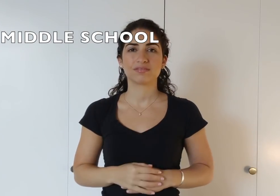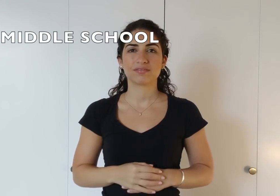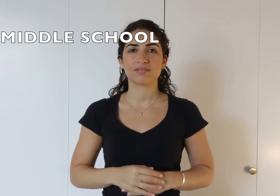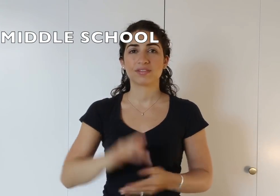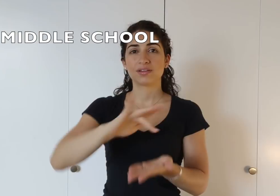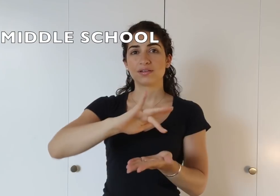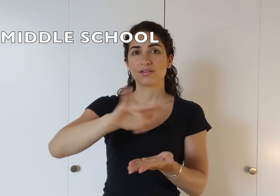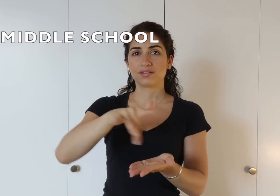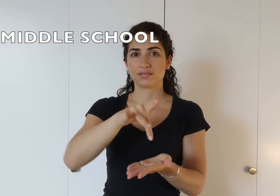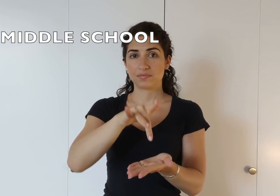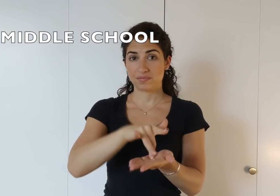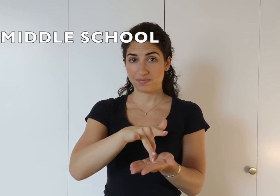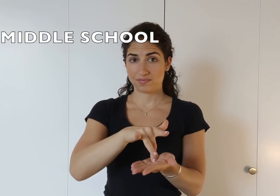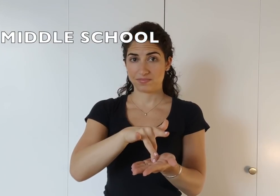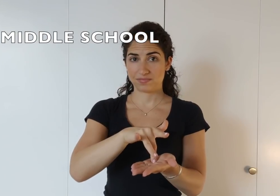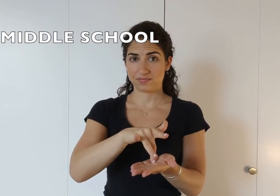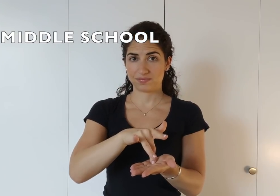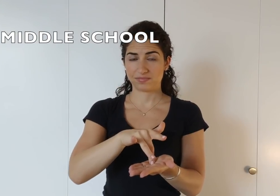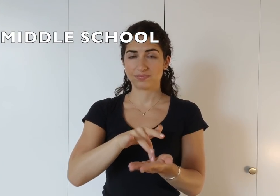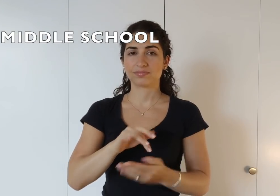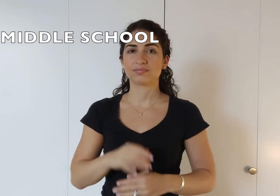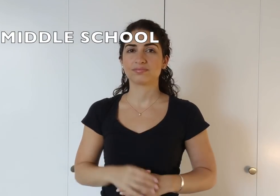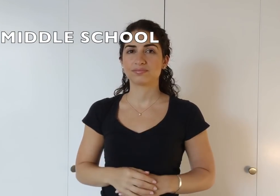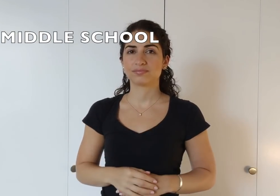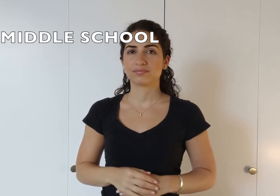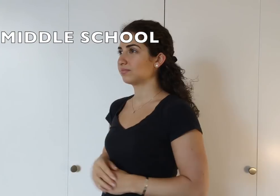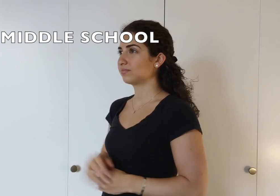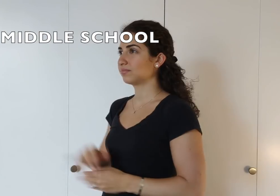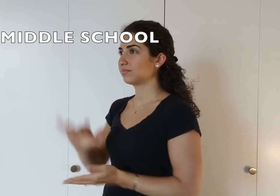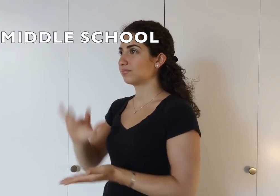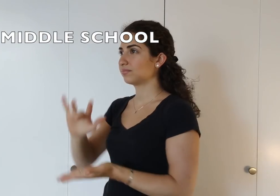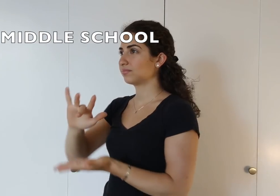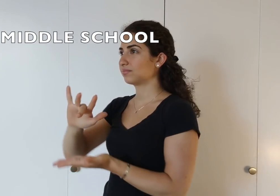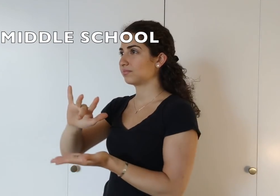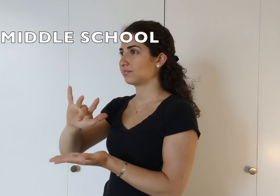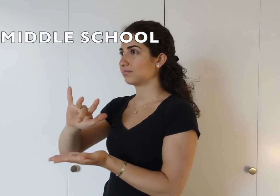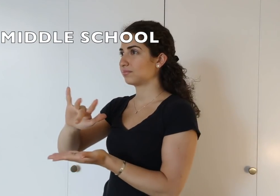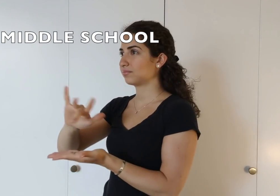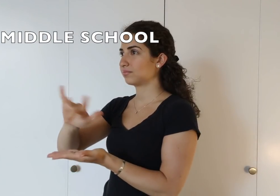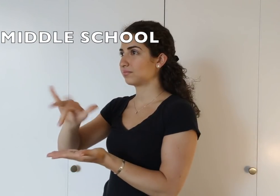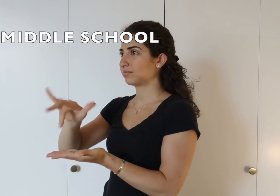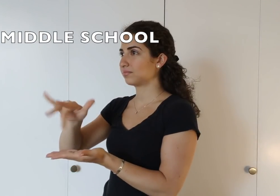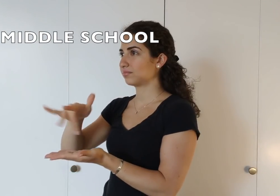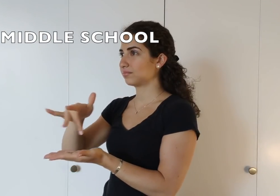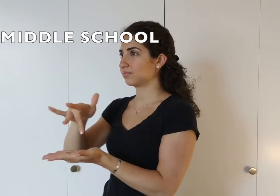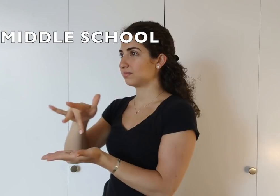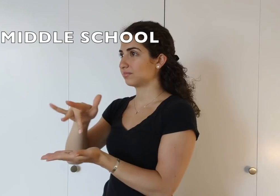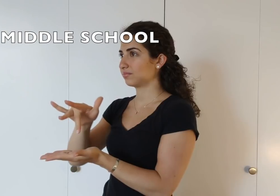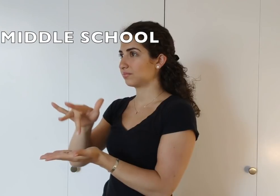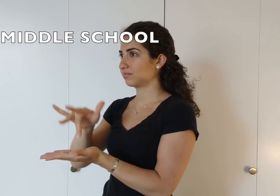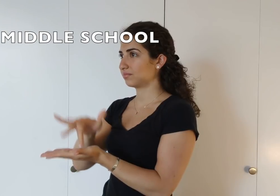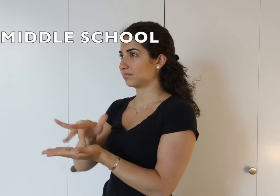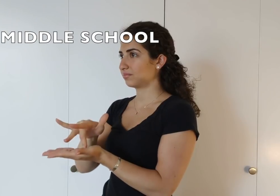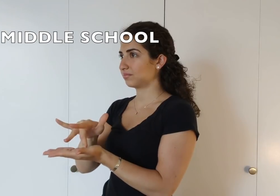school. this is middle.